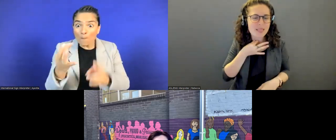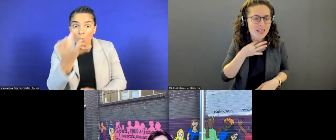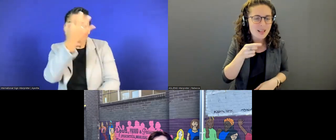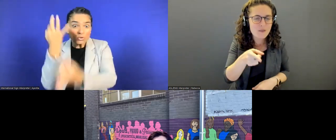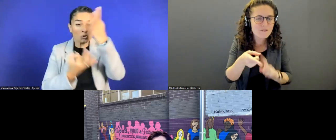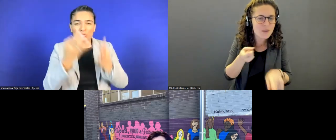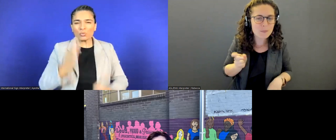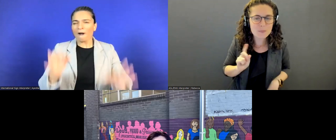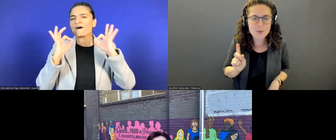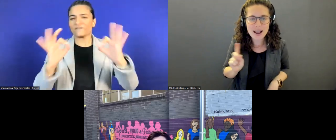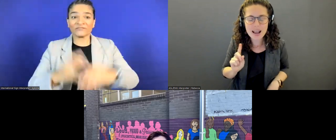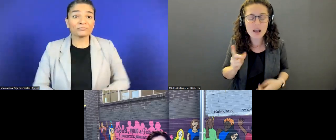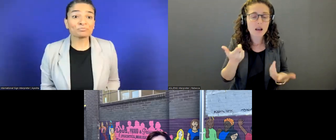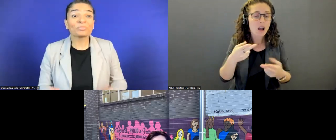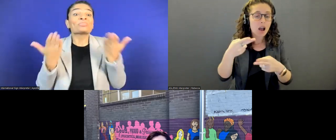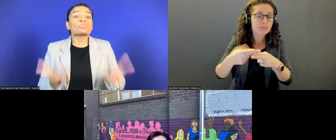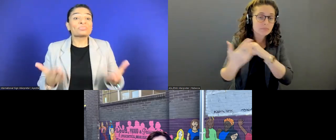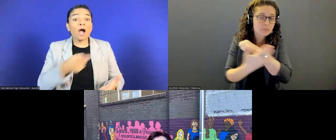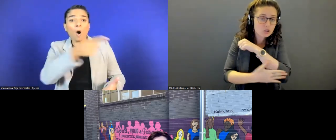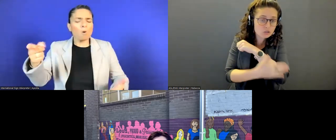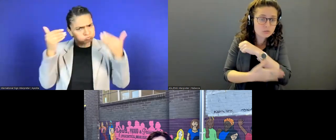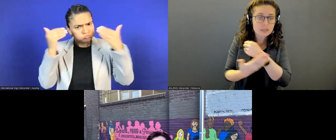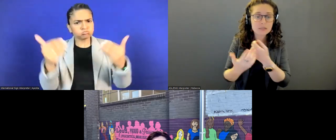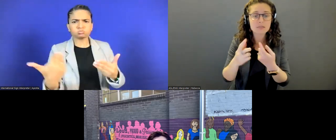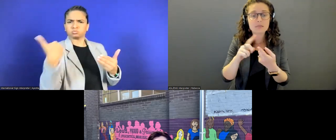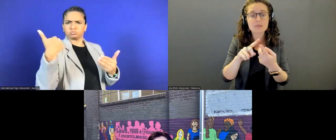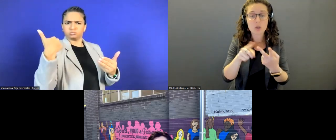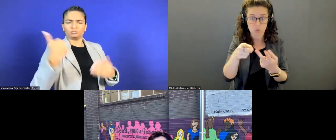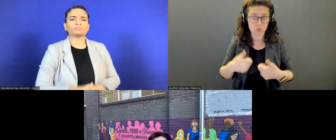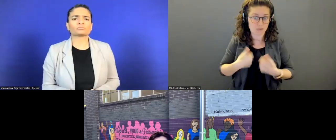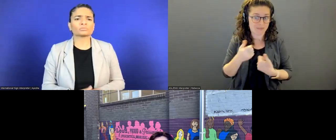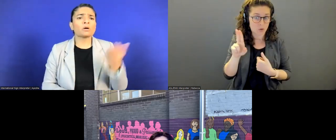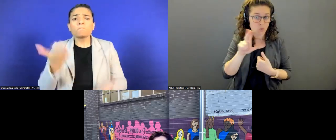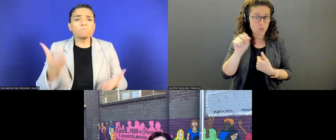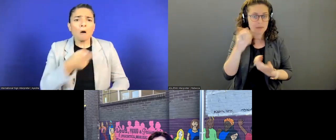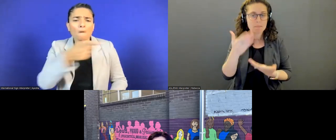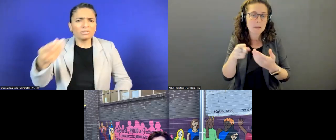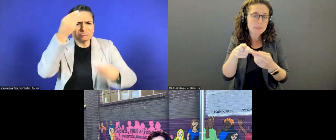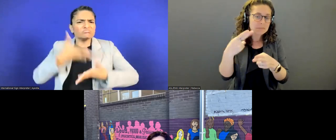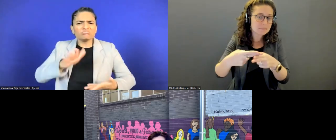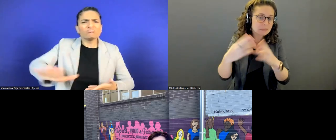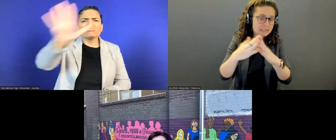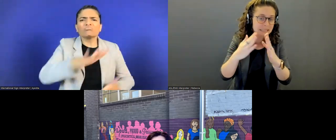Either which country you're from, or if you're in the United States, maybe say which city or state.